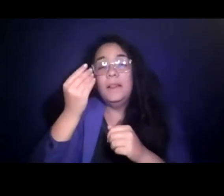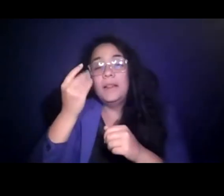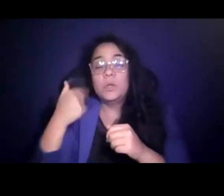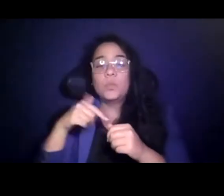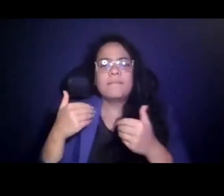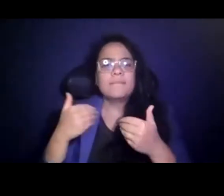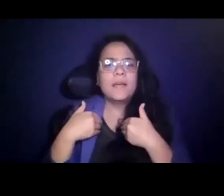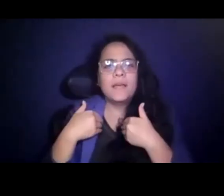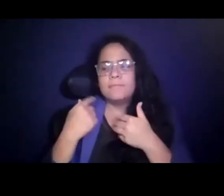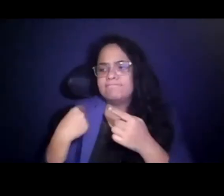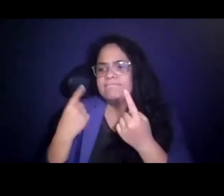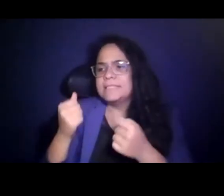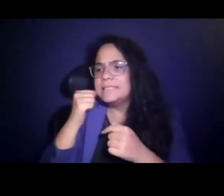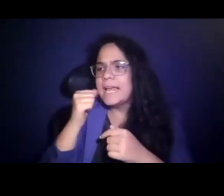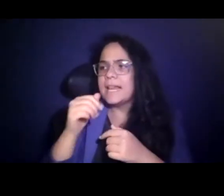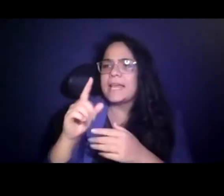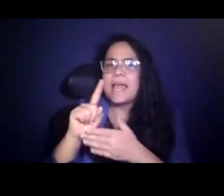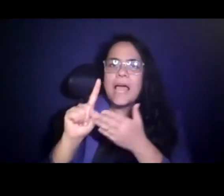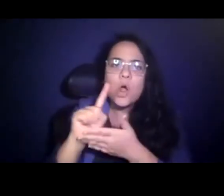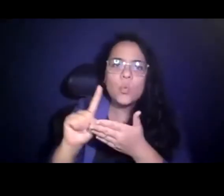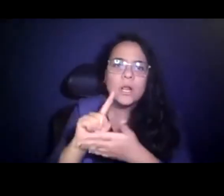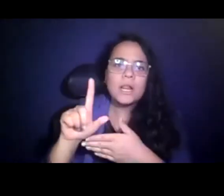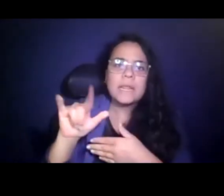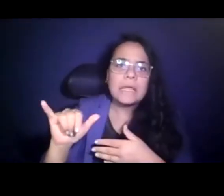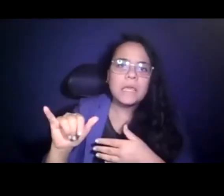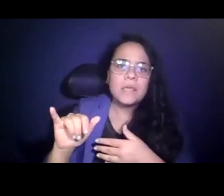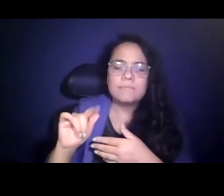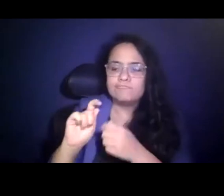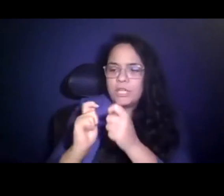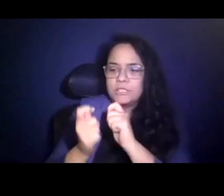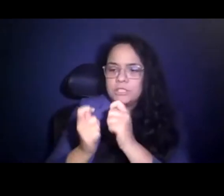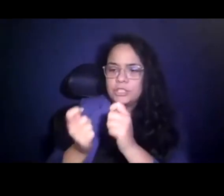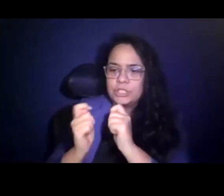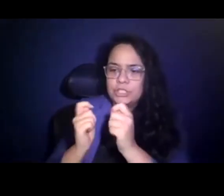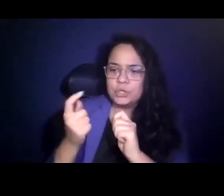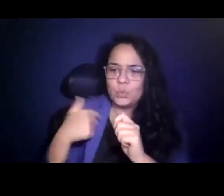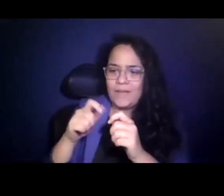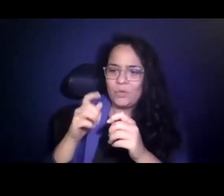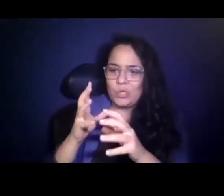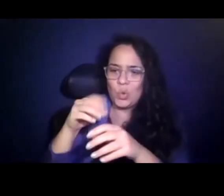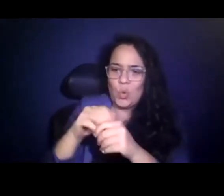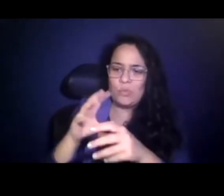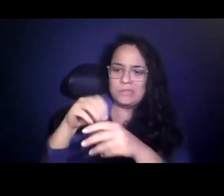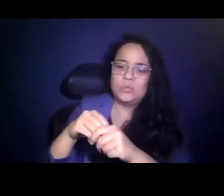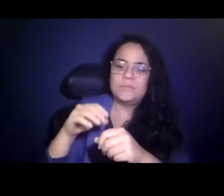15:20:22 know, daily, hourly changes that we've had to incorporate into the way we deliver